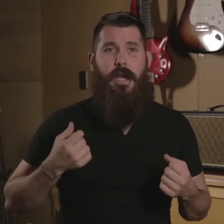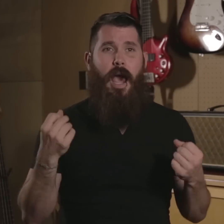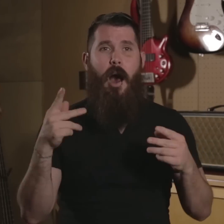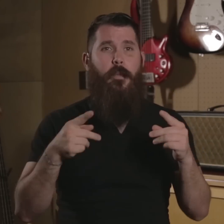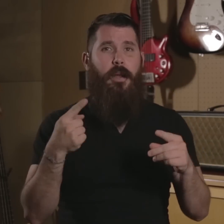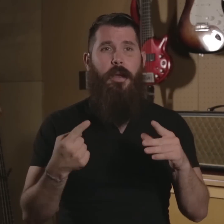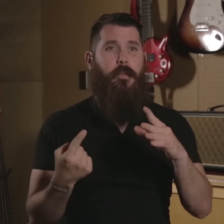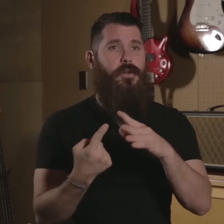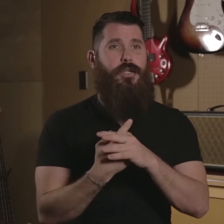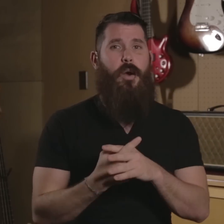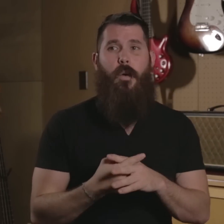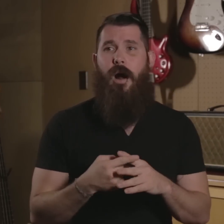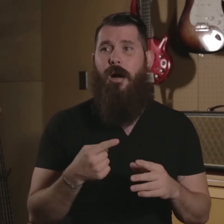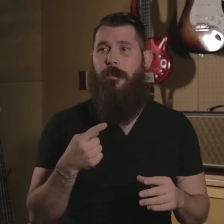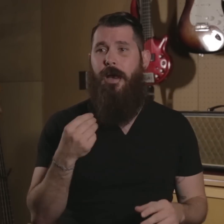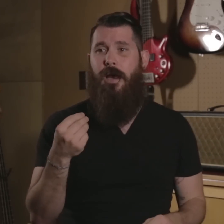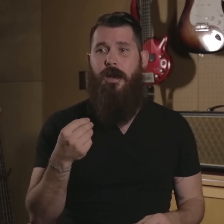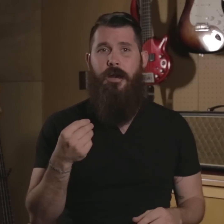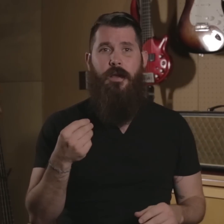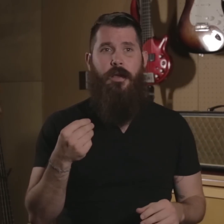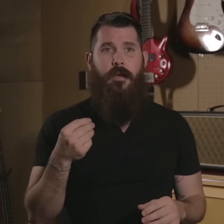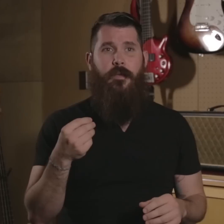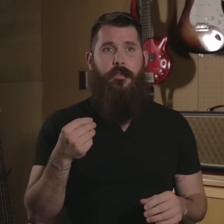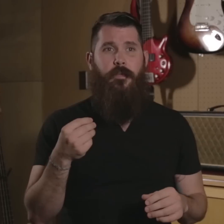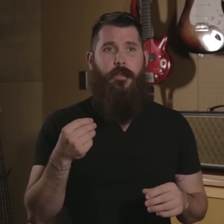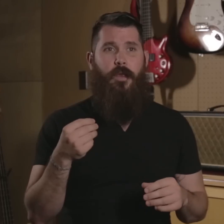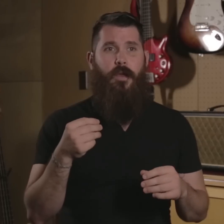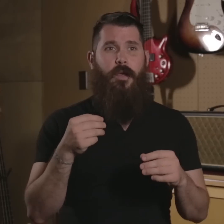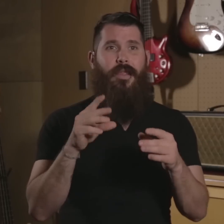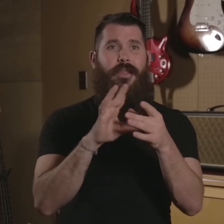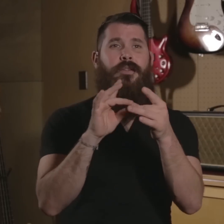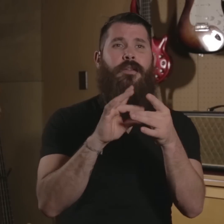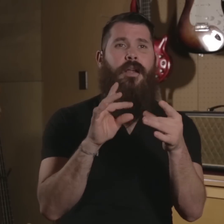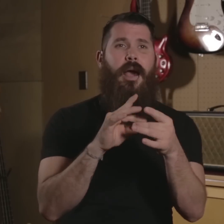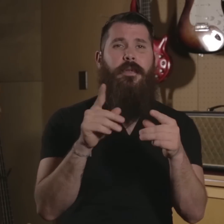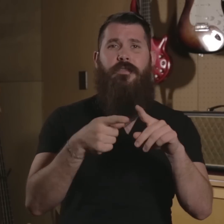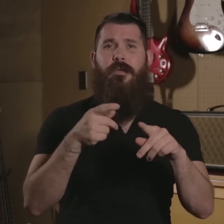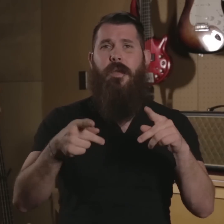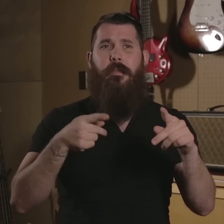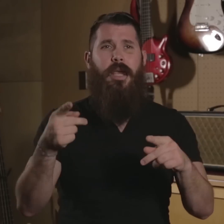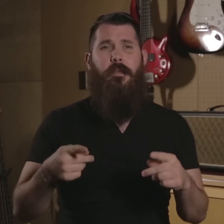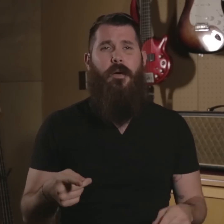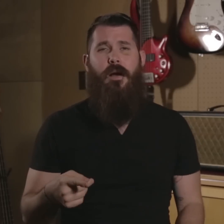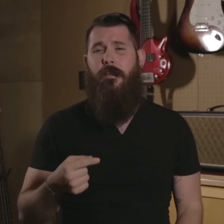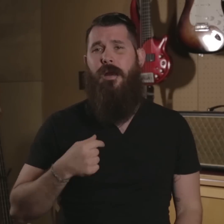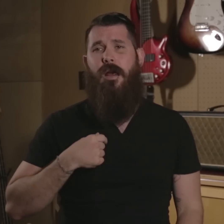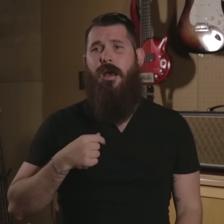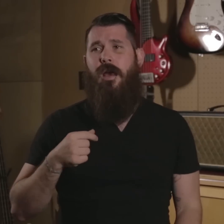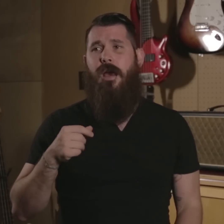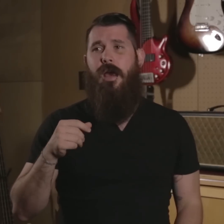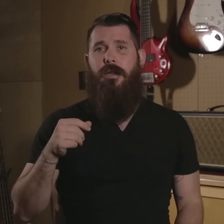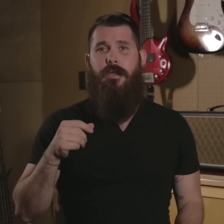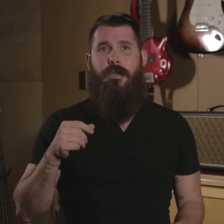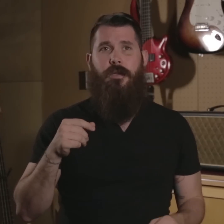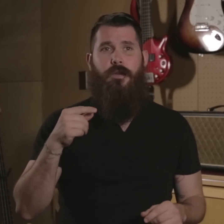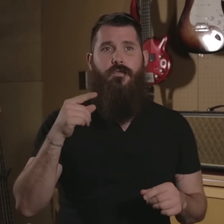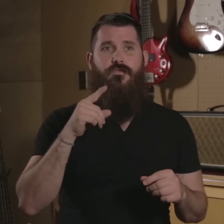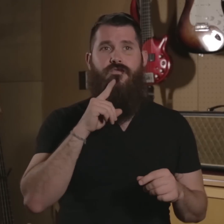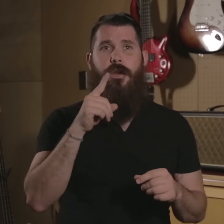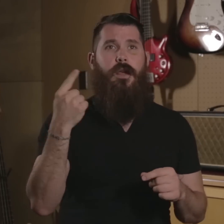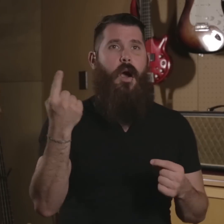me how many people show up, and the comments from the people on it that's really